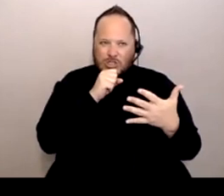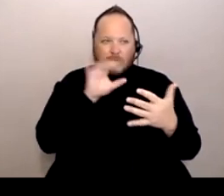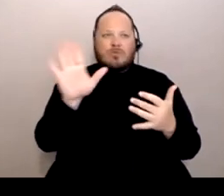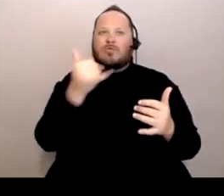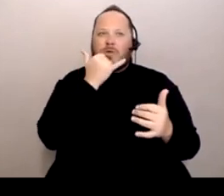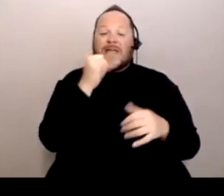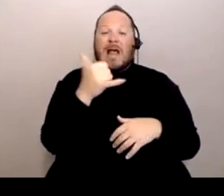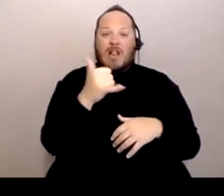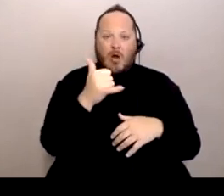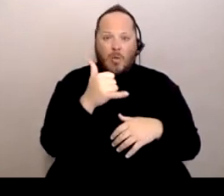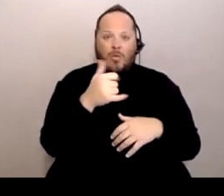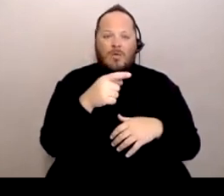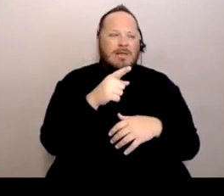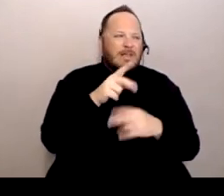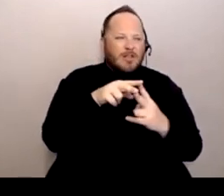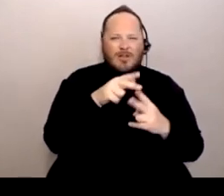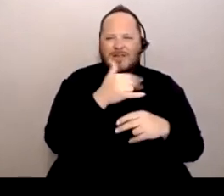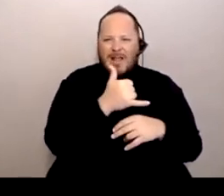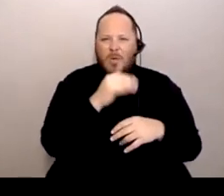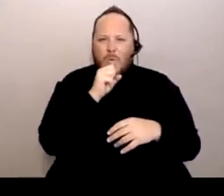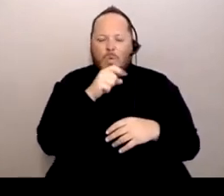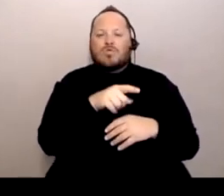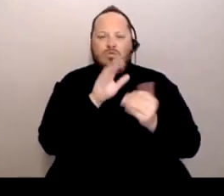They're yellow or orange where they can open five days.